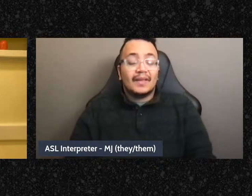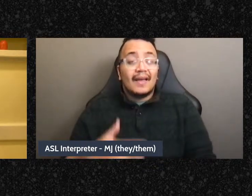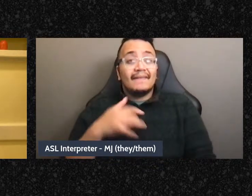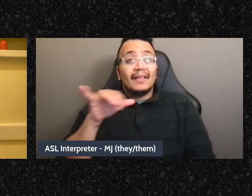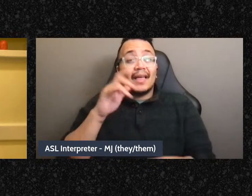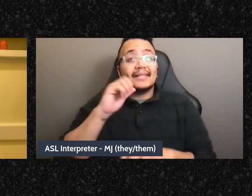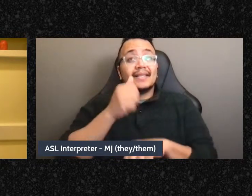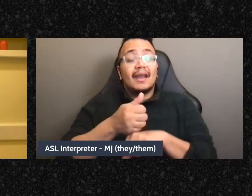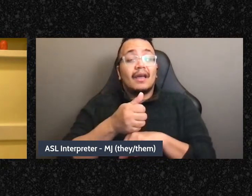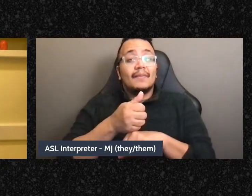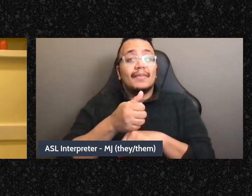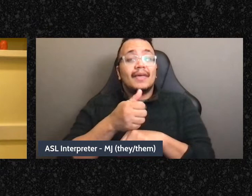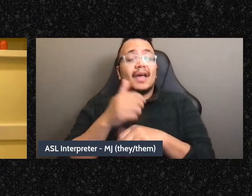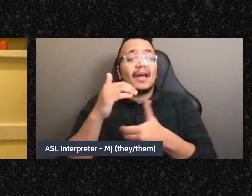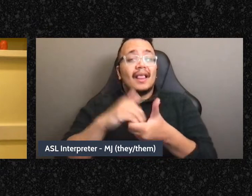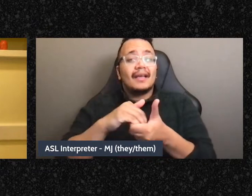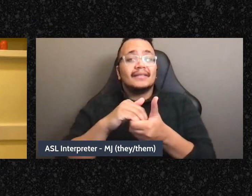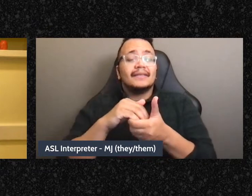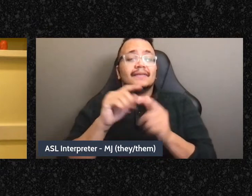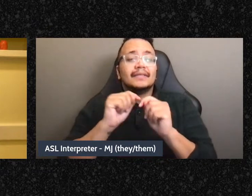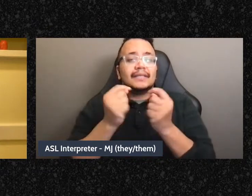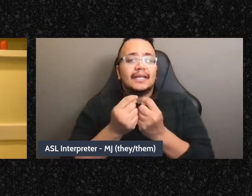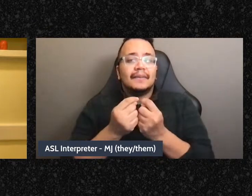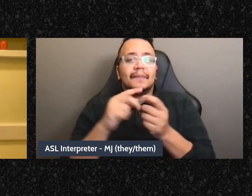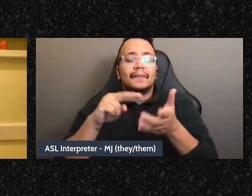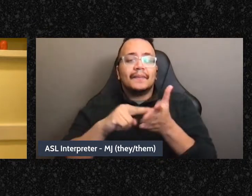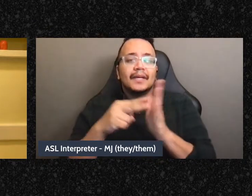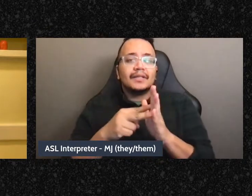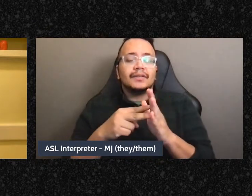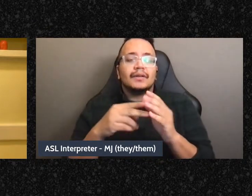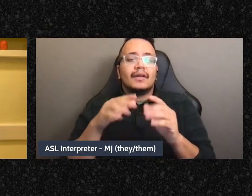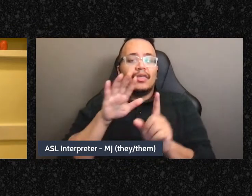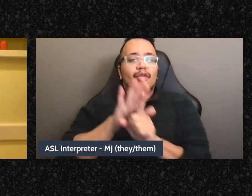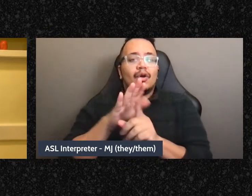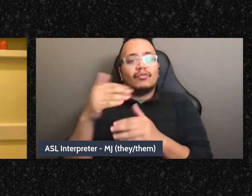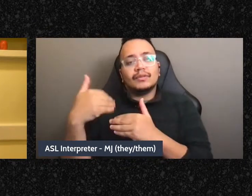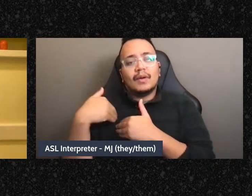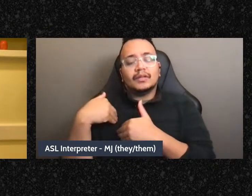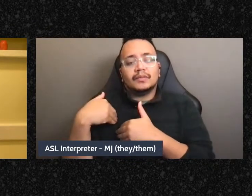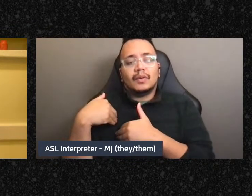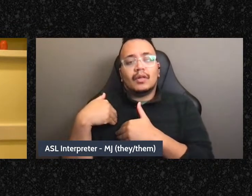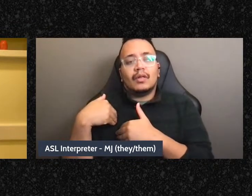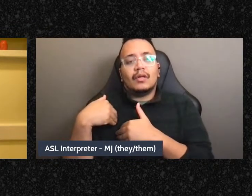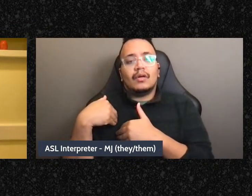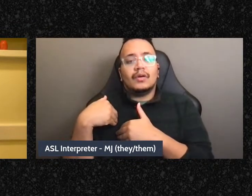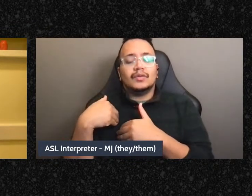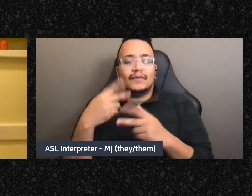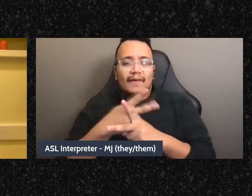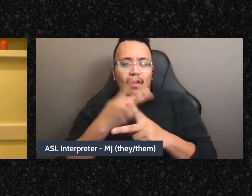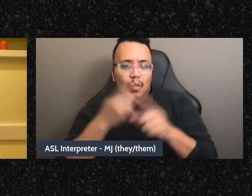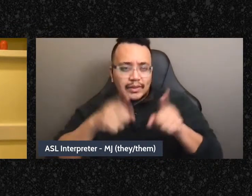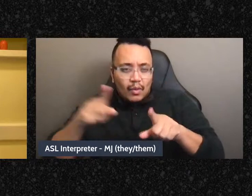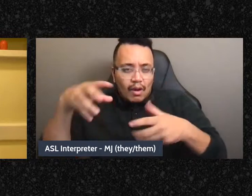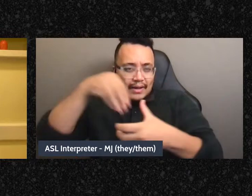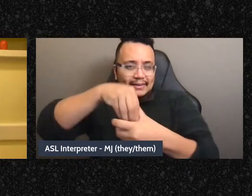is ideally about putting more effort towards what's going on inside